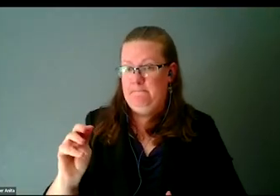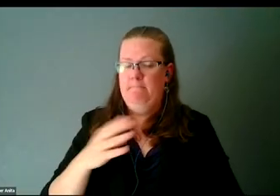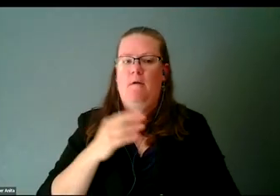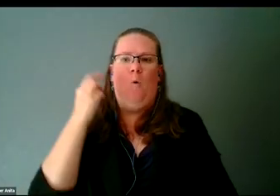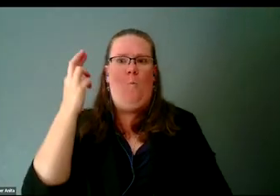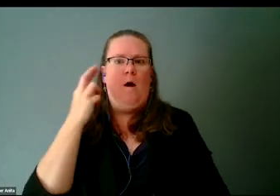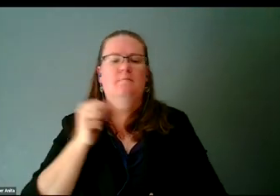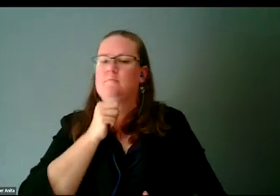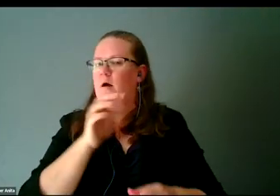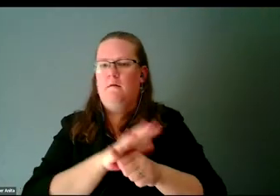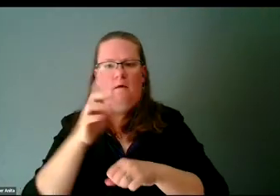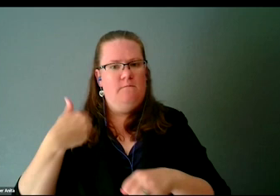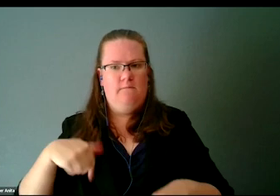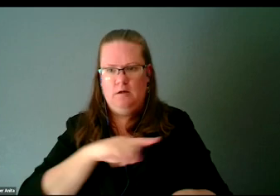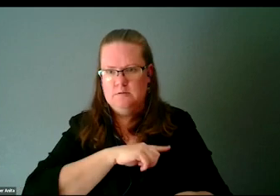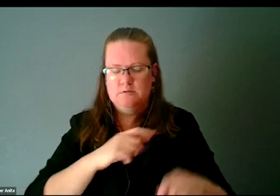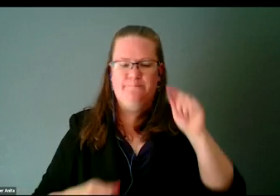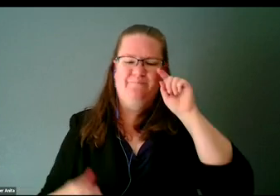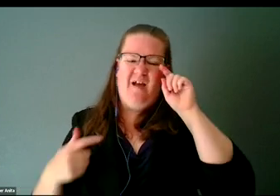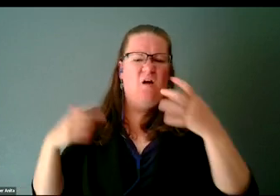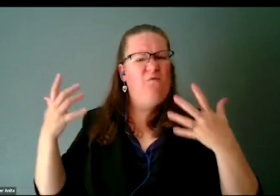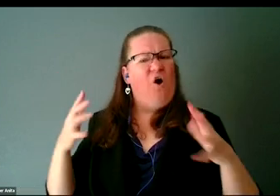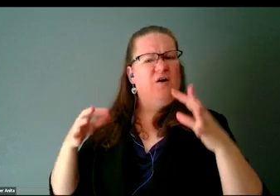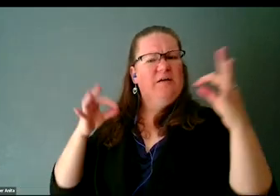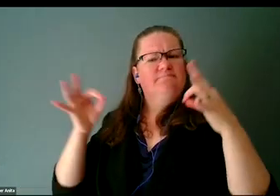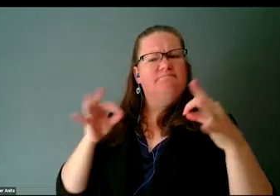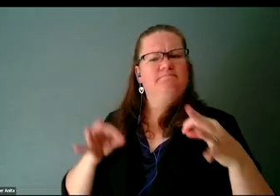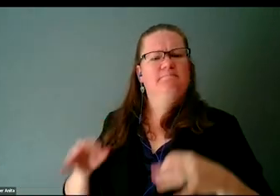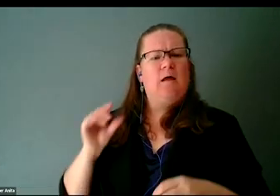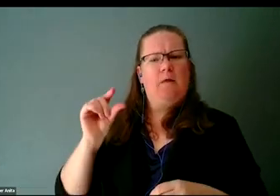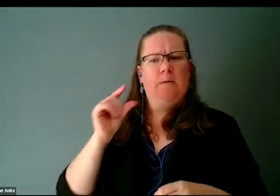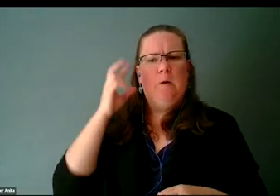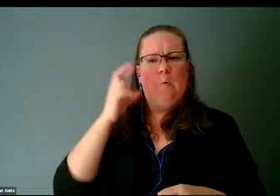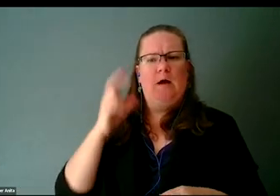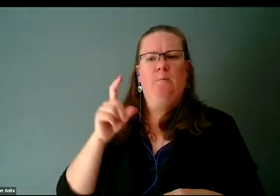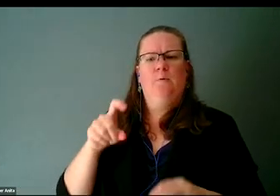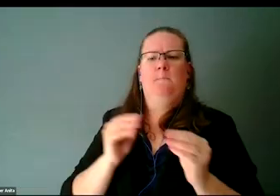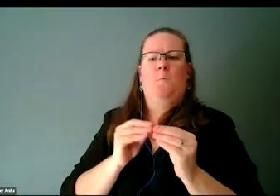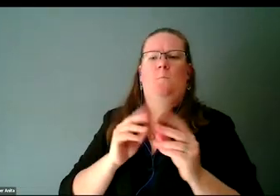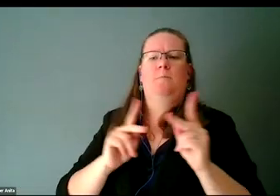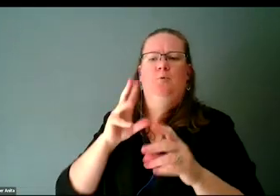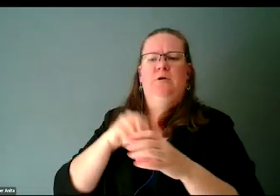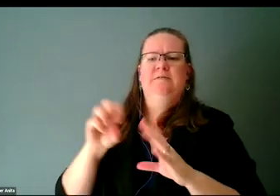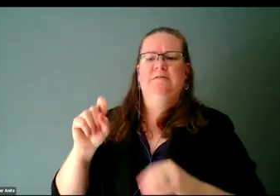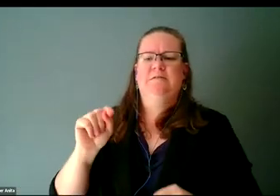I've already gone over why we need more of us in STEM, but here's some of the issues.